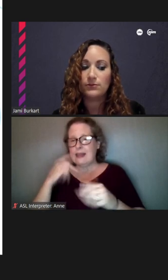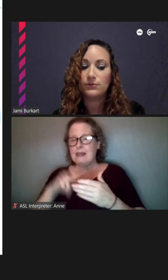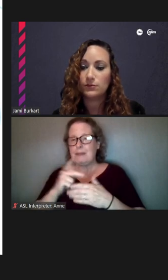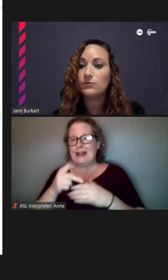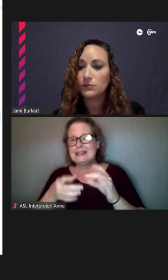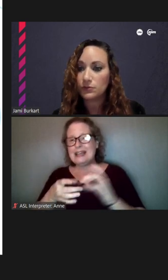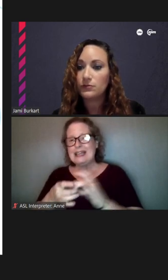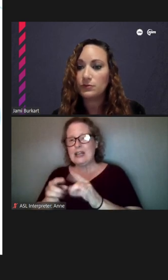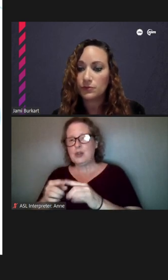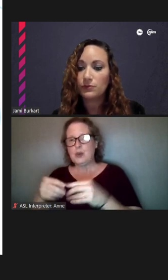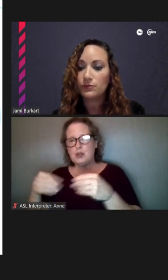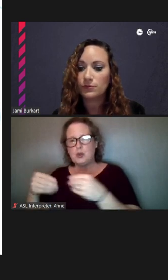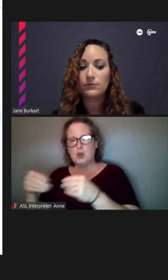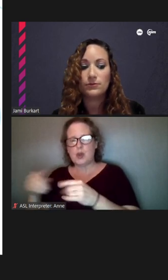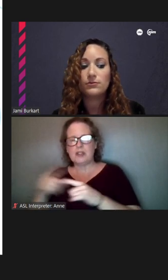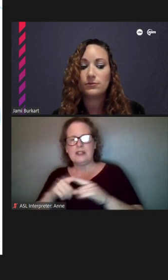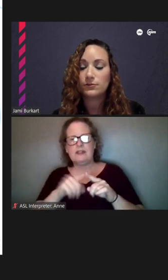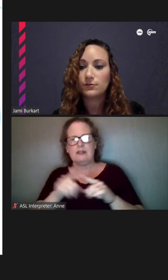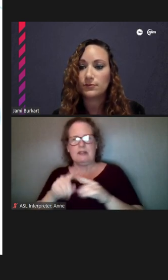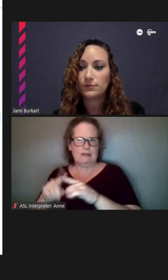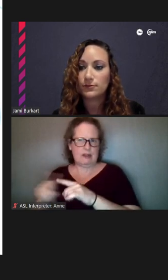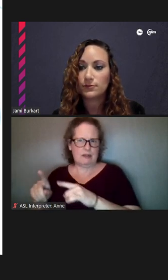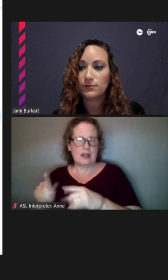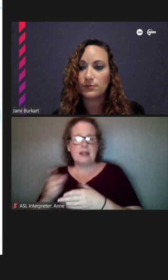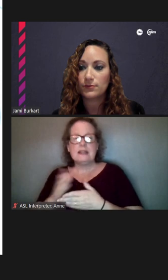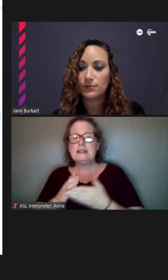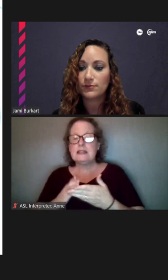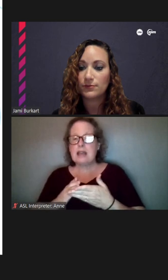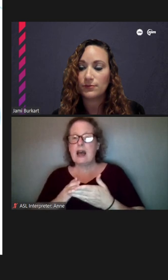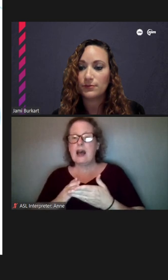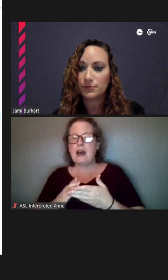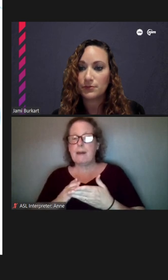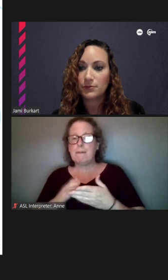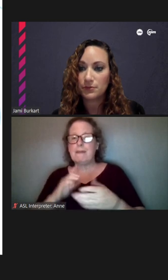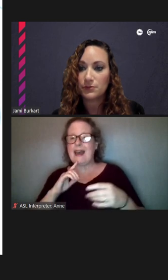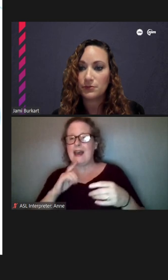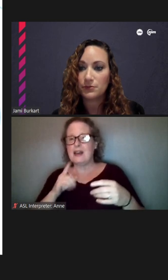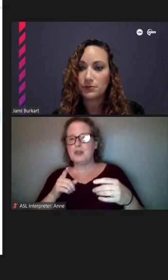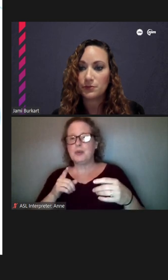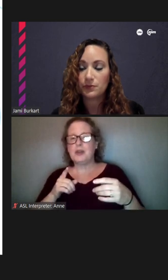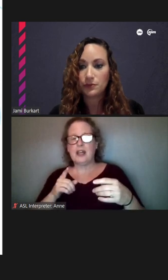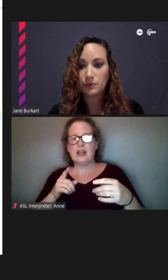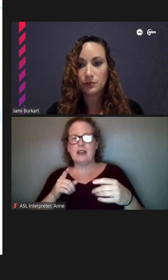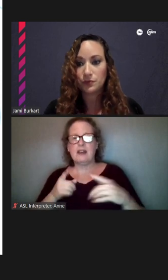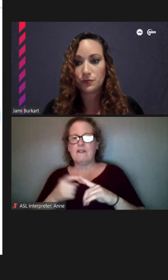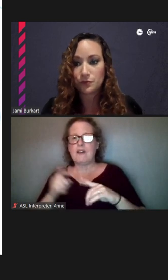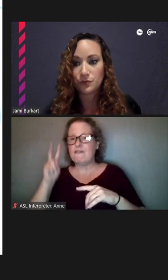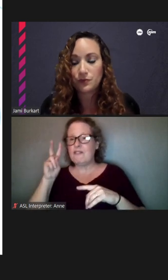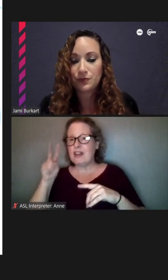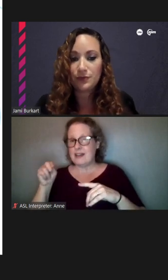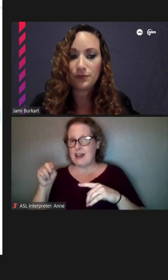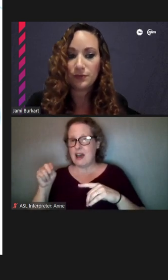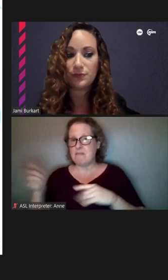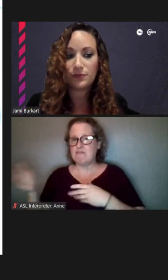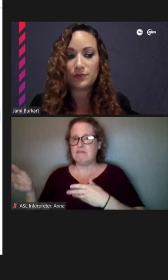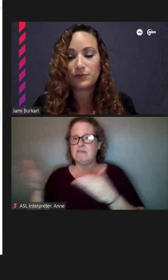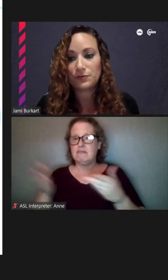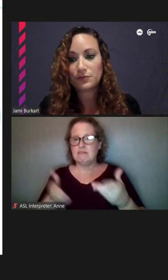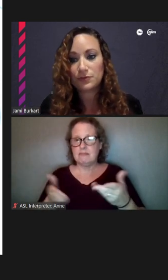there's a lot of different plants . Some are actually from Vietnam. There's like the --